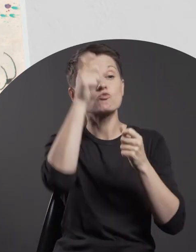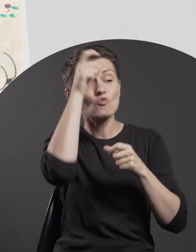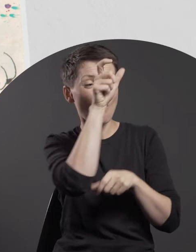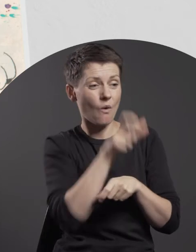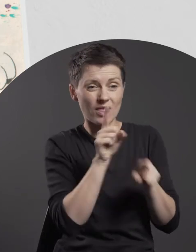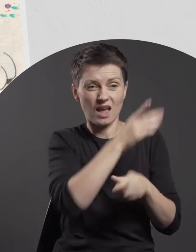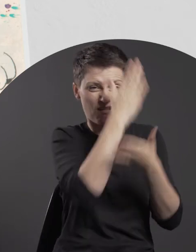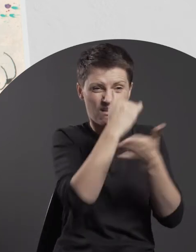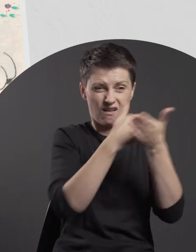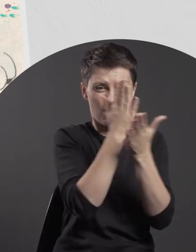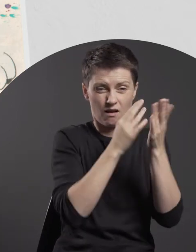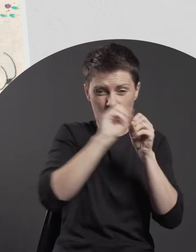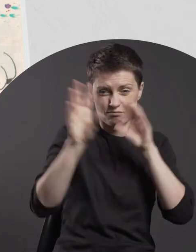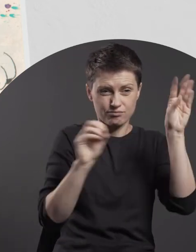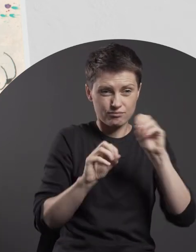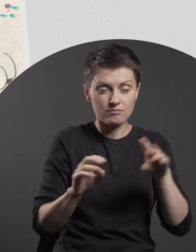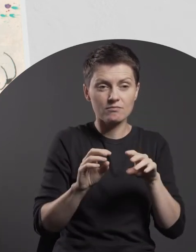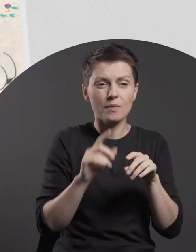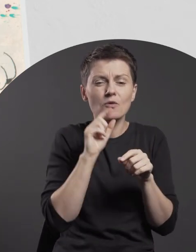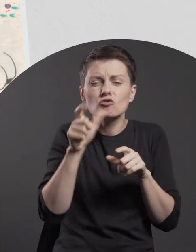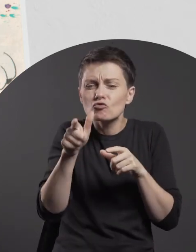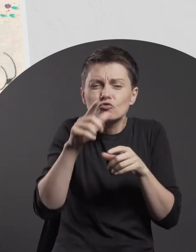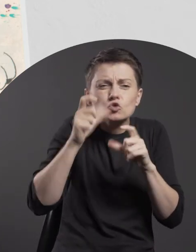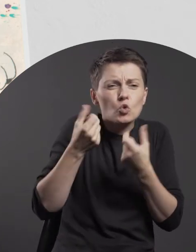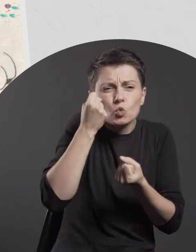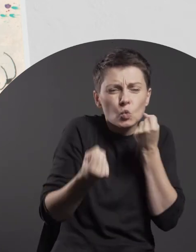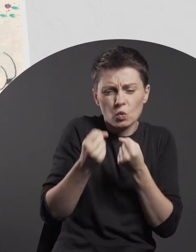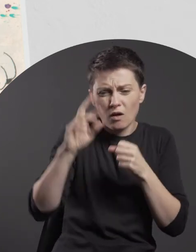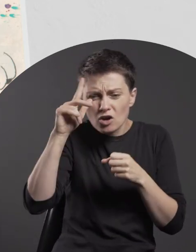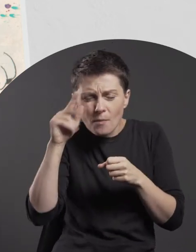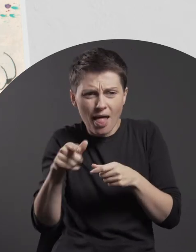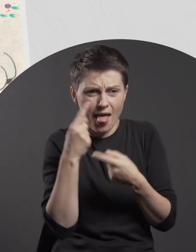it disintegrates into less and less recognizable fragments.